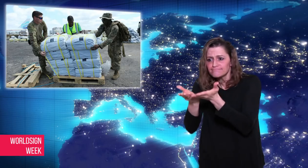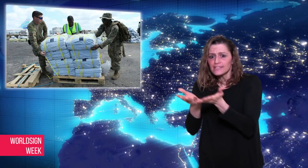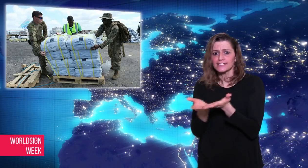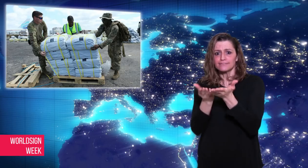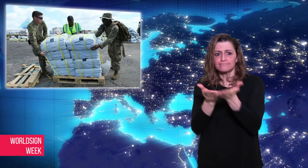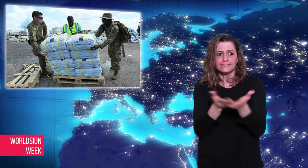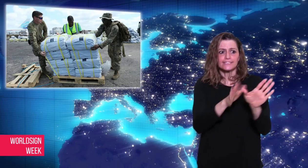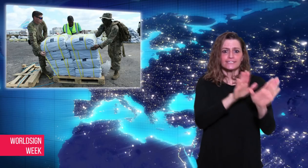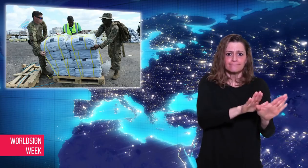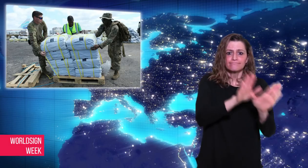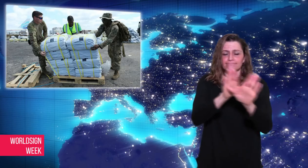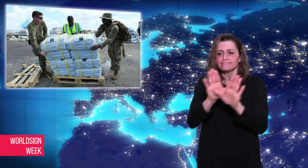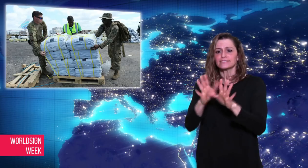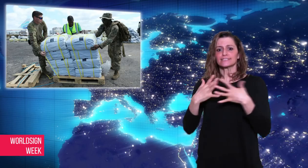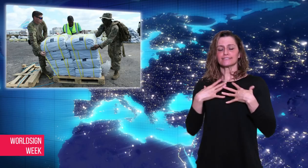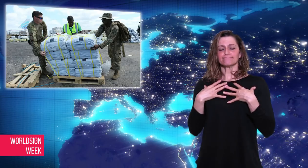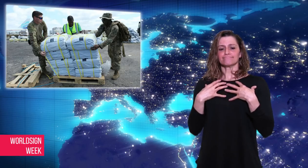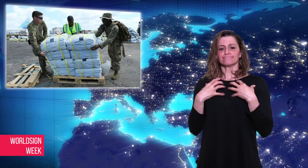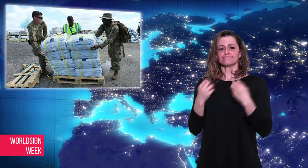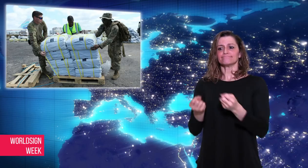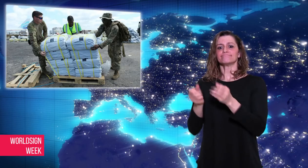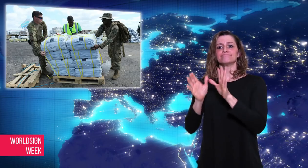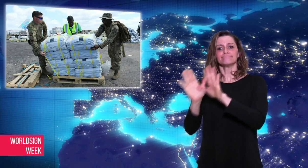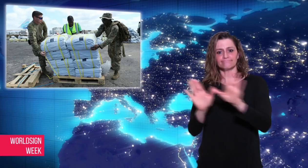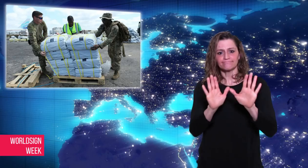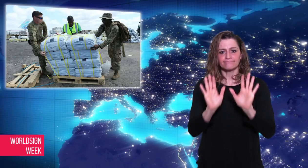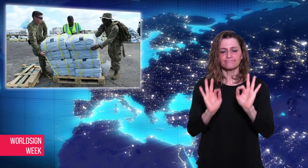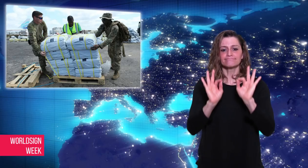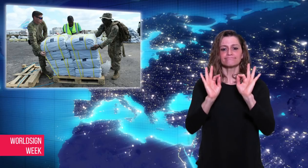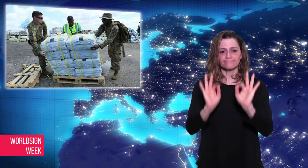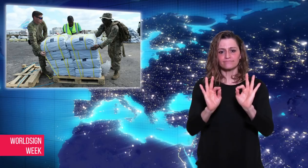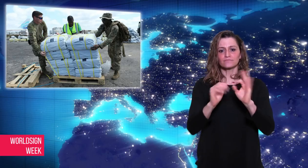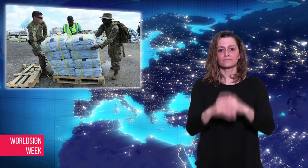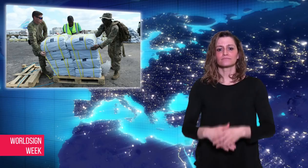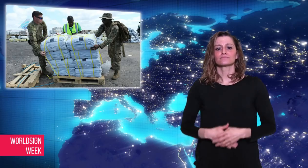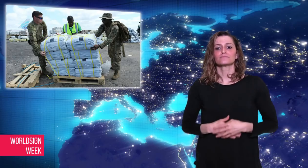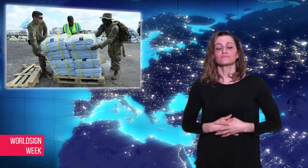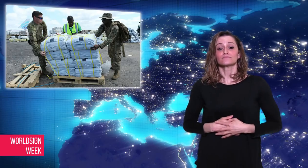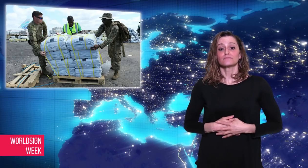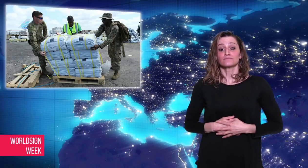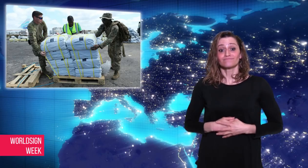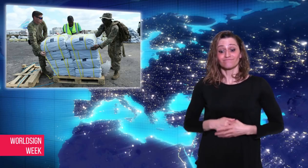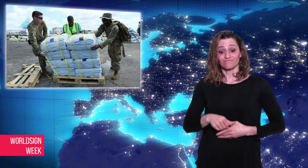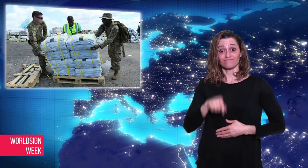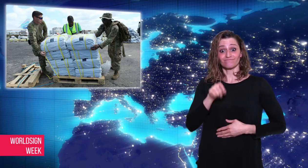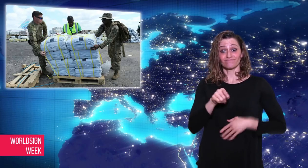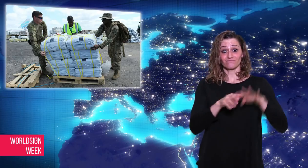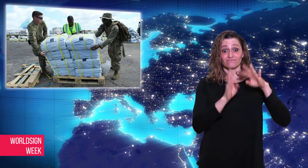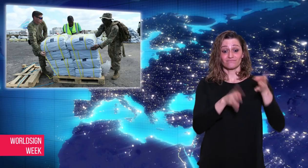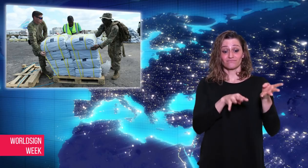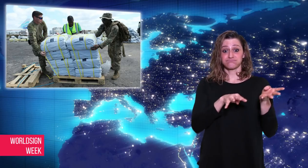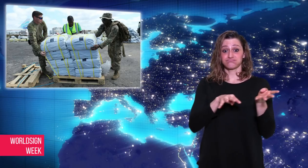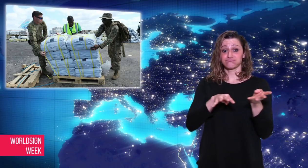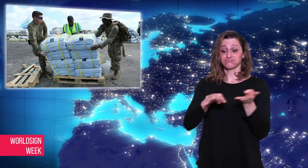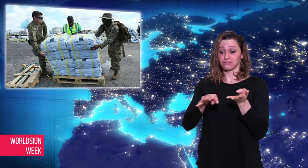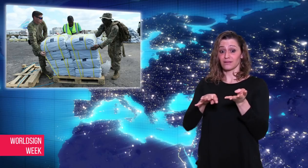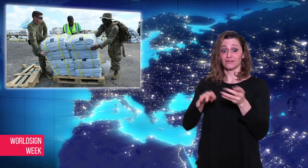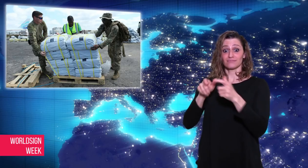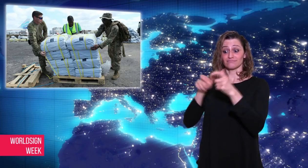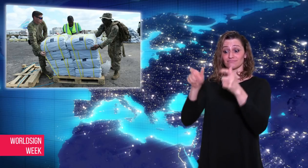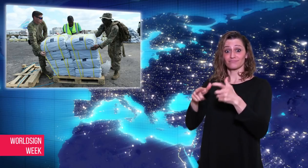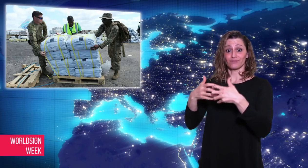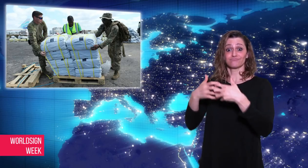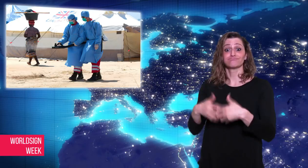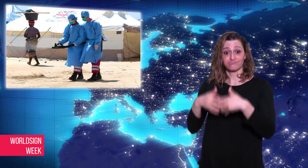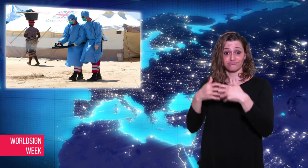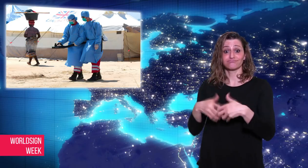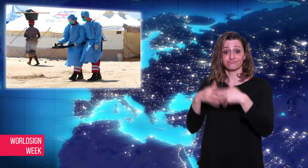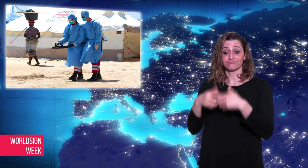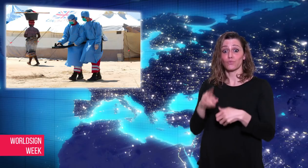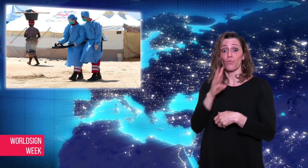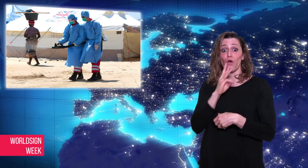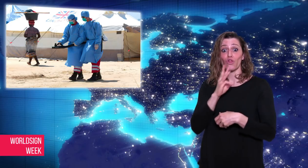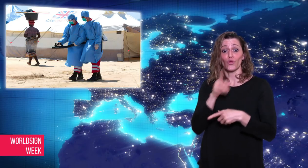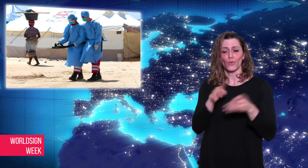treatment centers were set up to help severe patients heal.